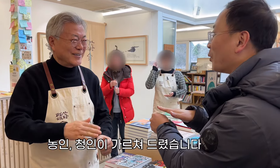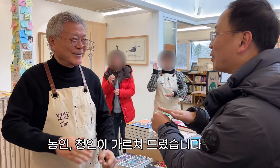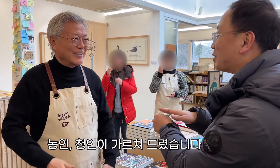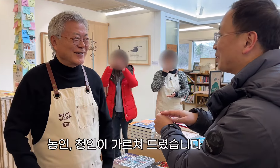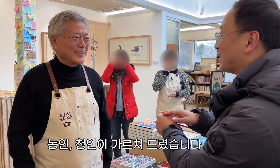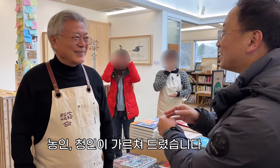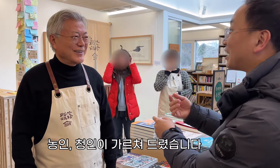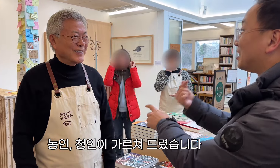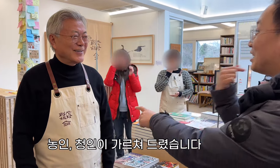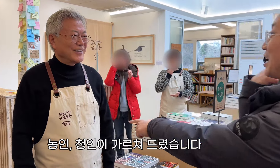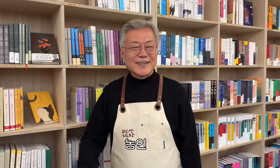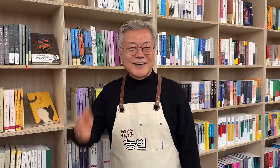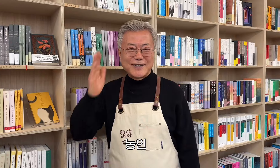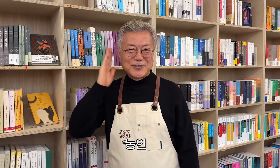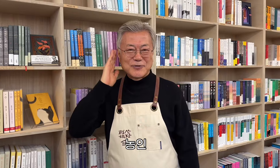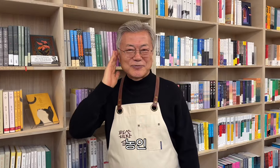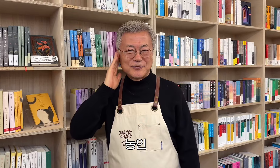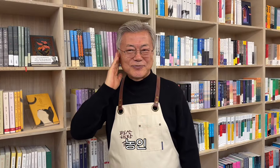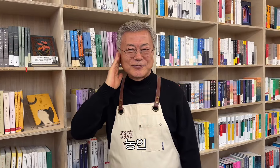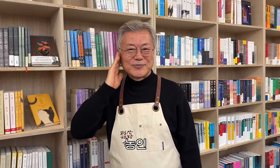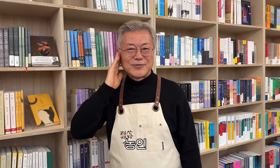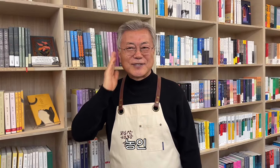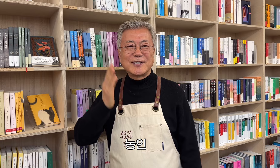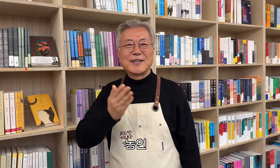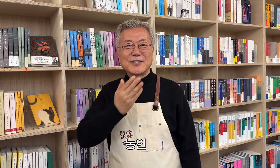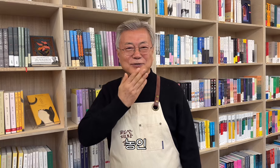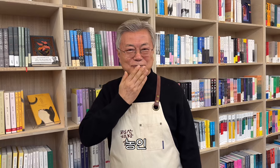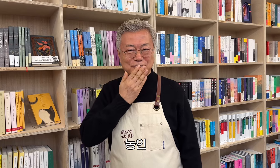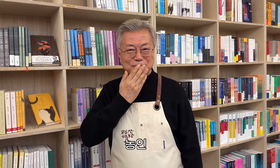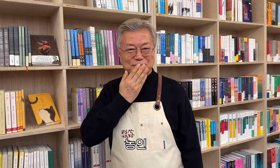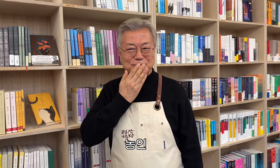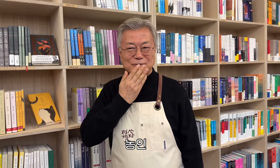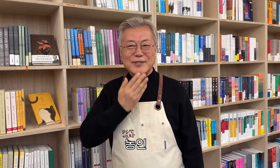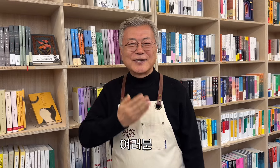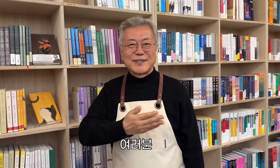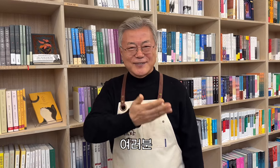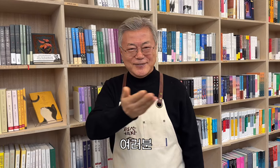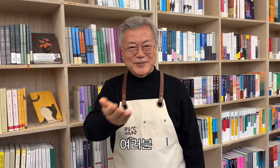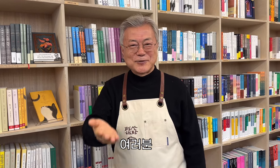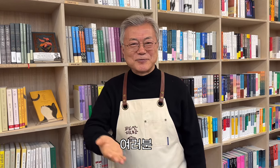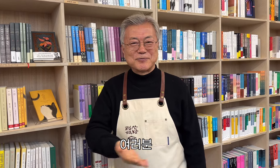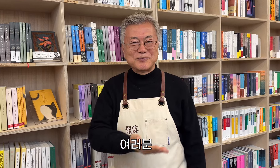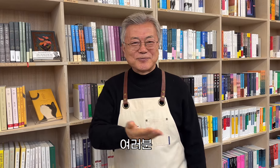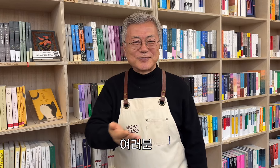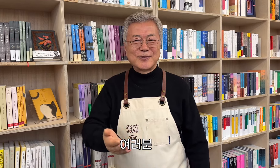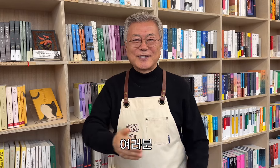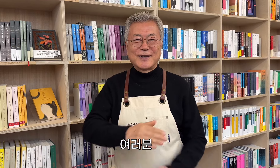The deaf and hearing people taught him. Deaf community, everyone,